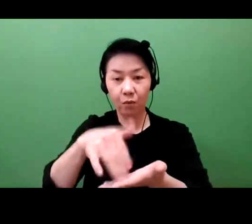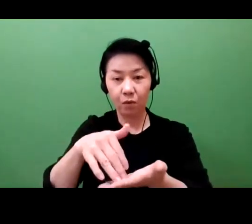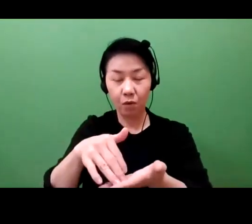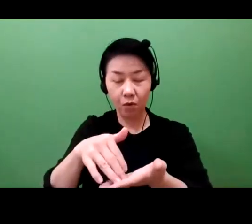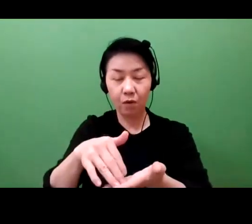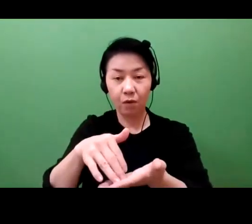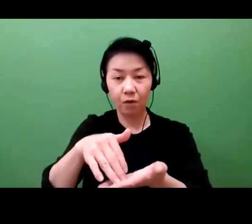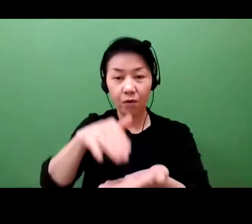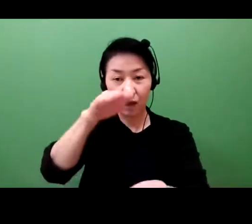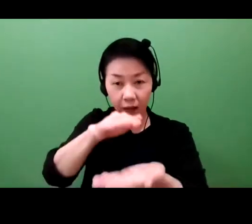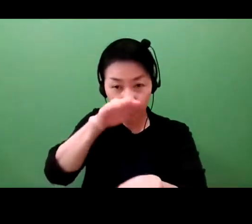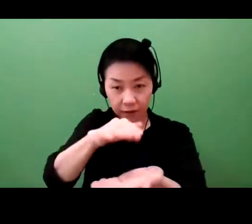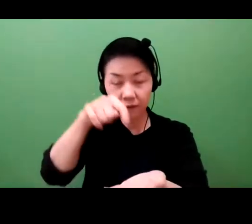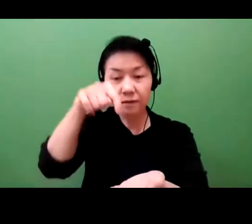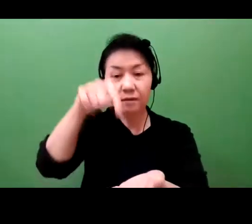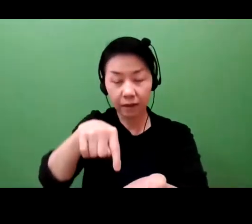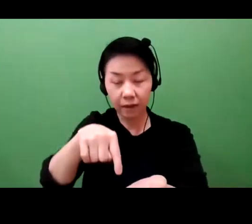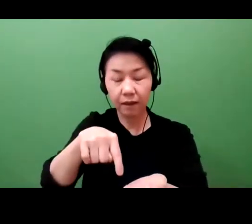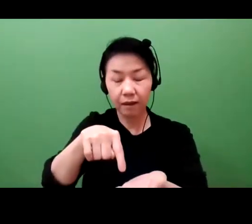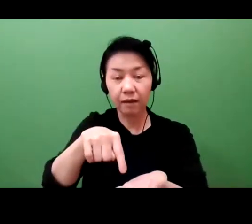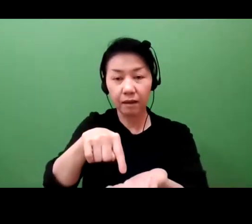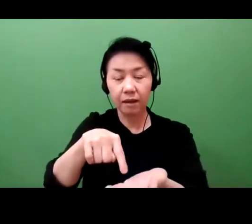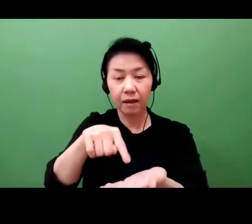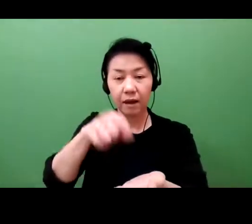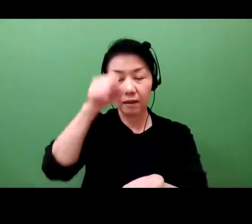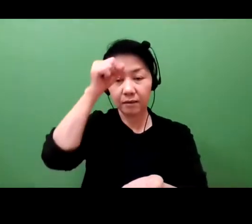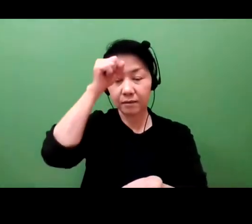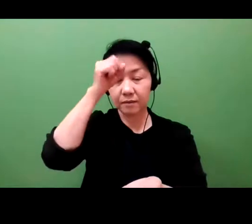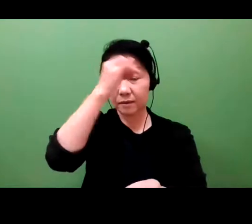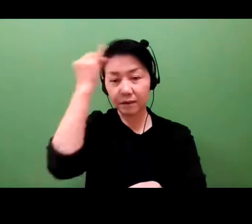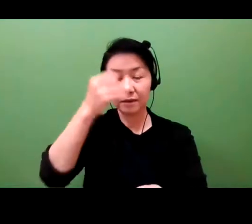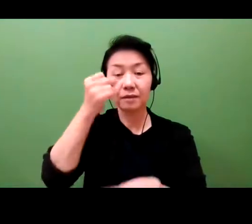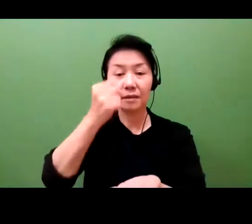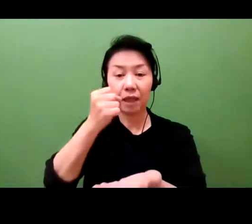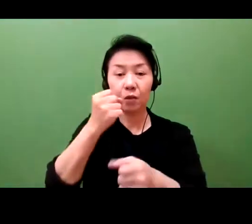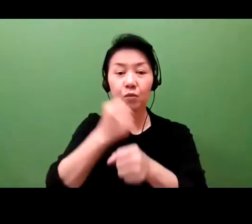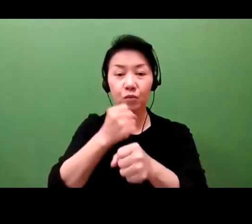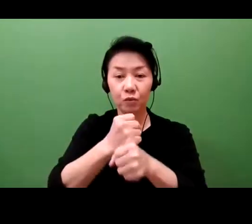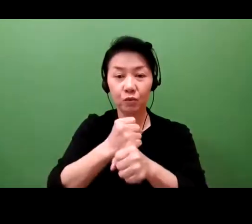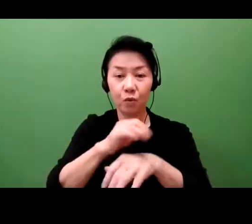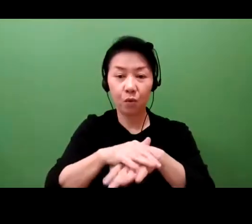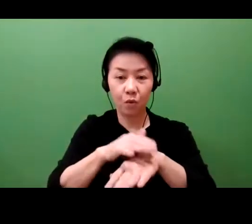So how do you choose what to focus your limited resources on?